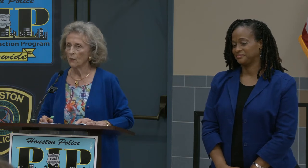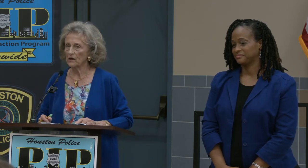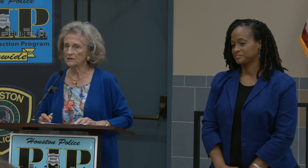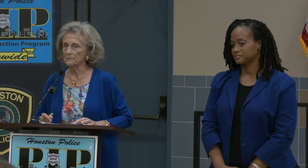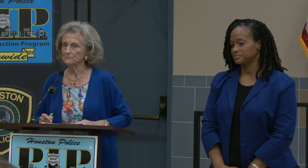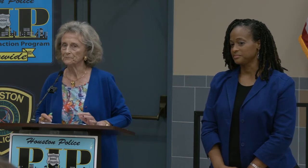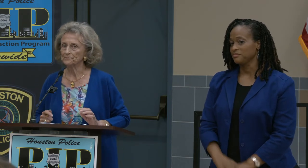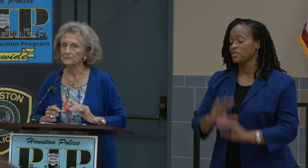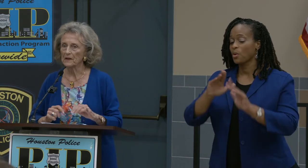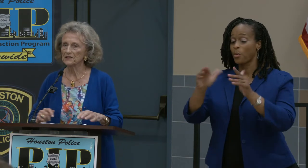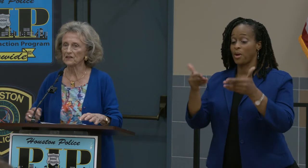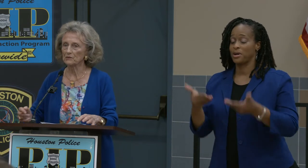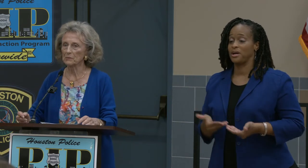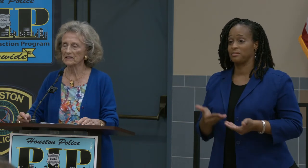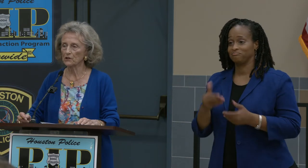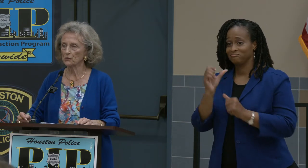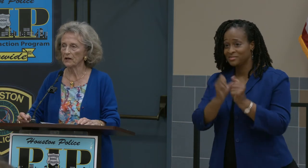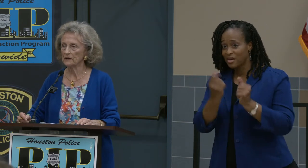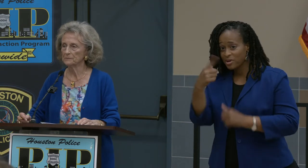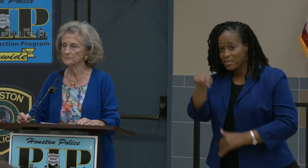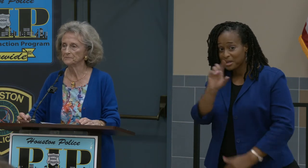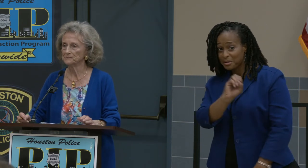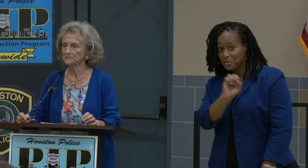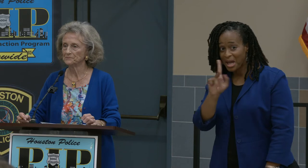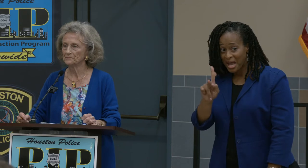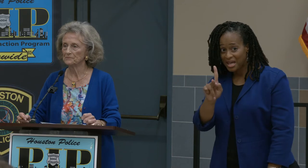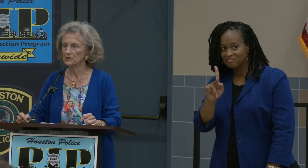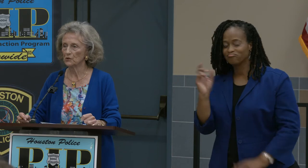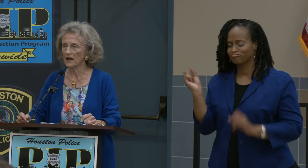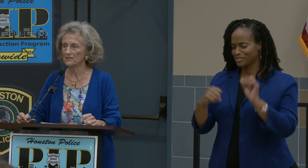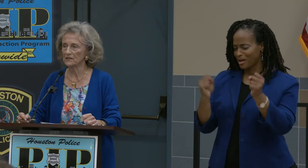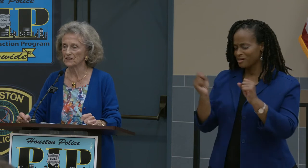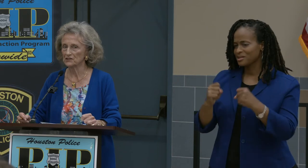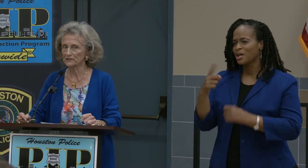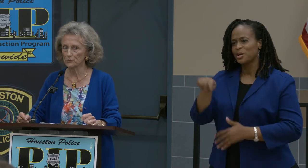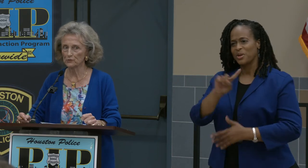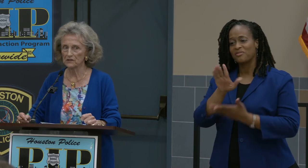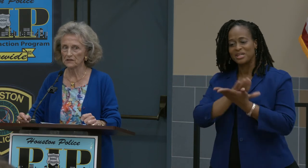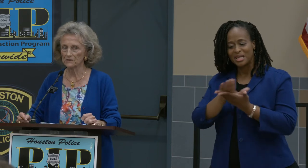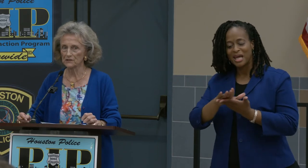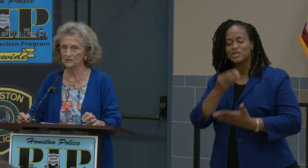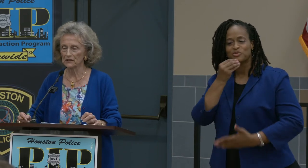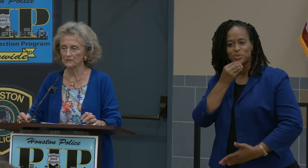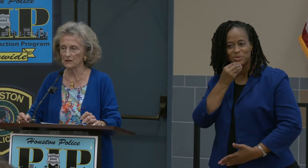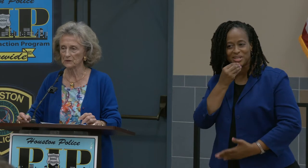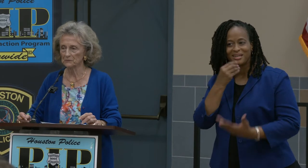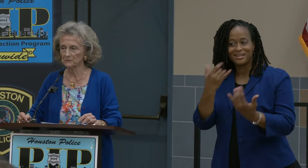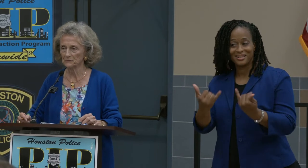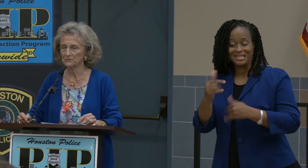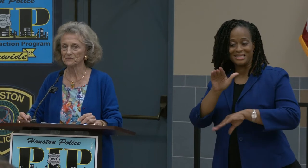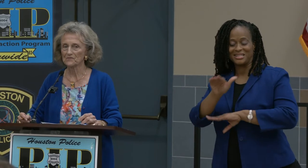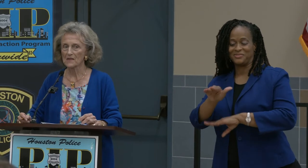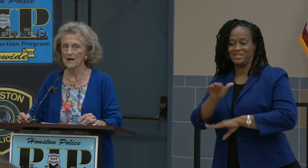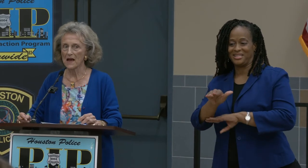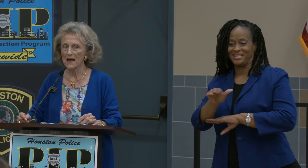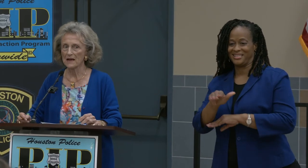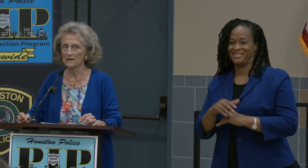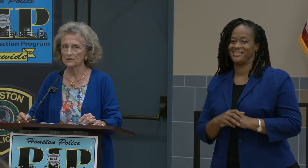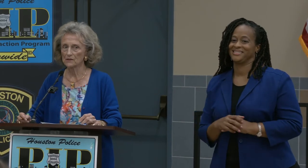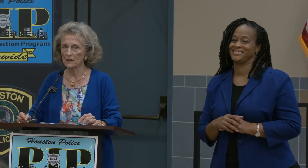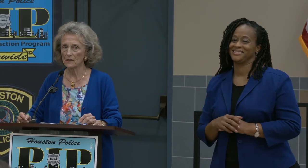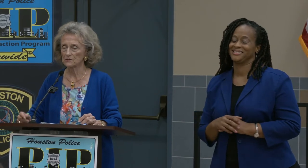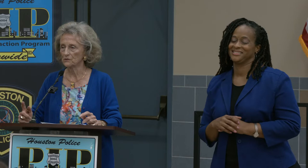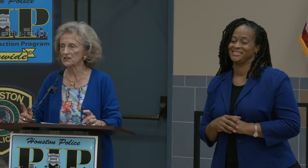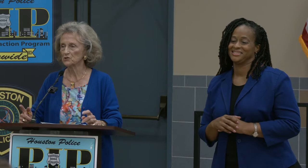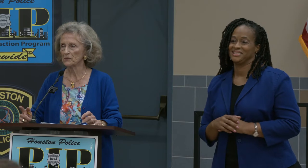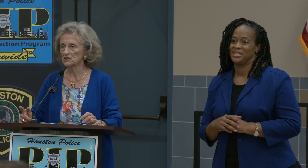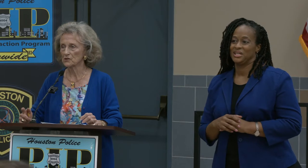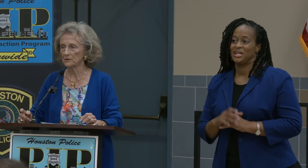Welcome. Is everybody okay? You have nice food to eat this evening. And don't eat too much though.